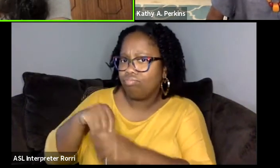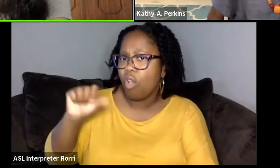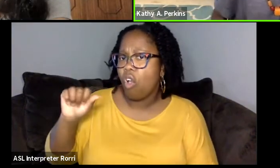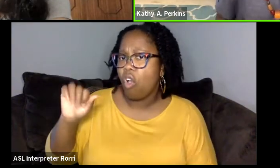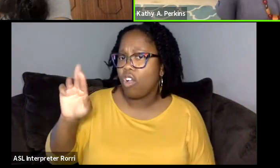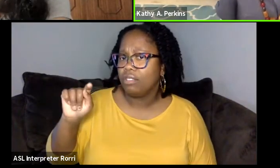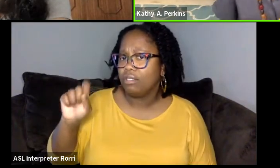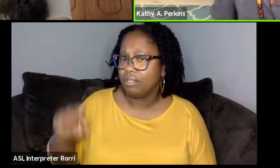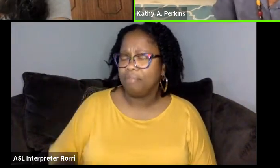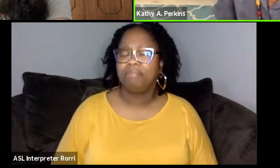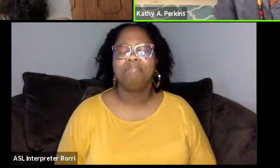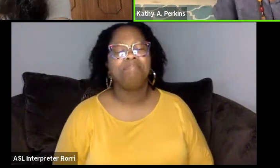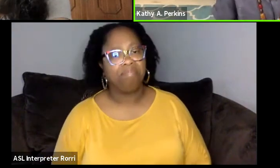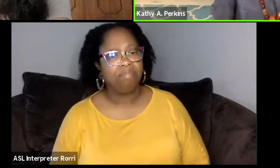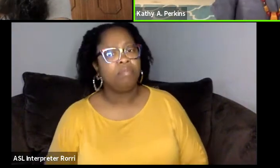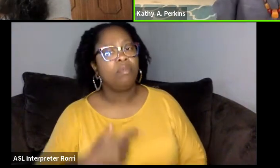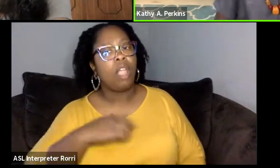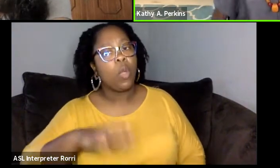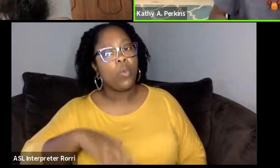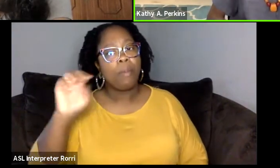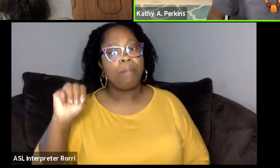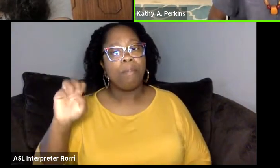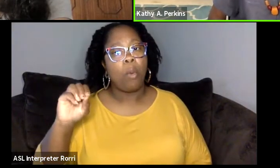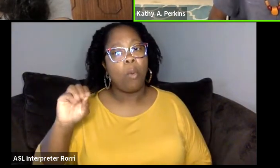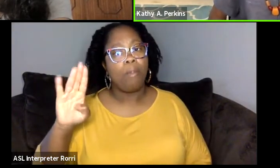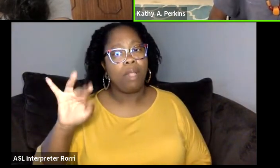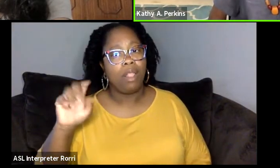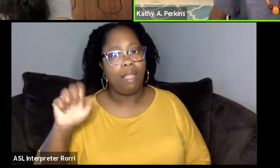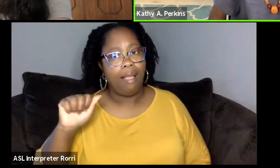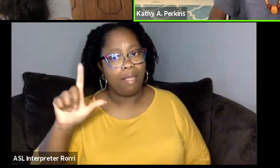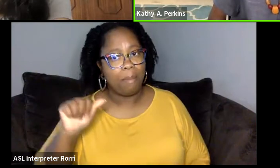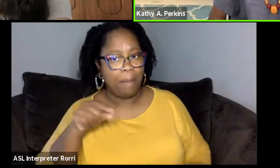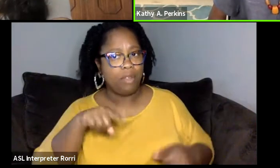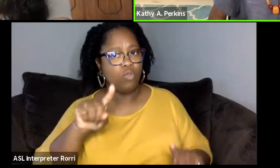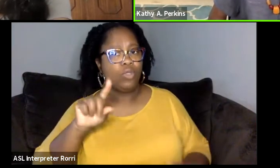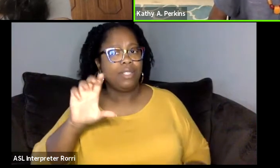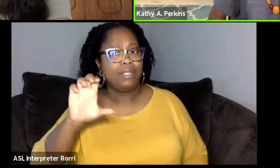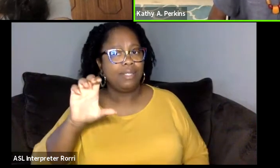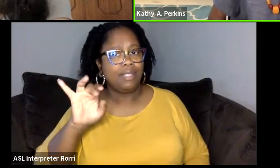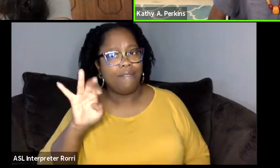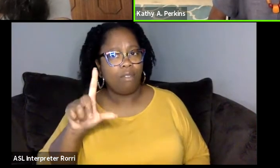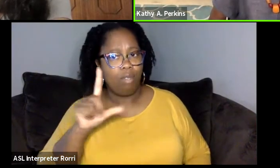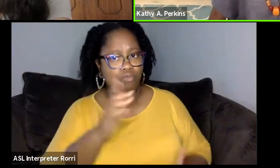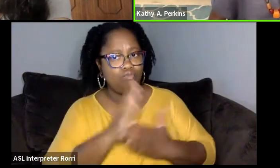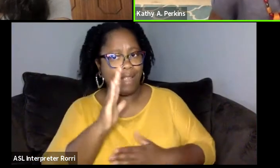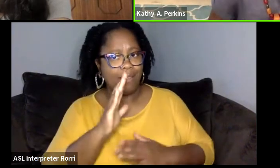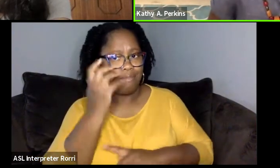Well, I grew up in Mobile, Alabama. I grew up during the Civil Rights Movement. So it was a long time ago